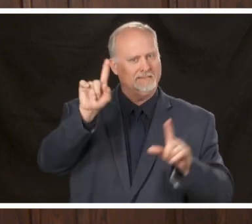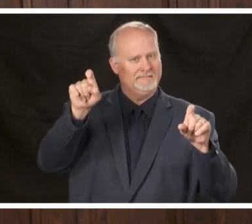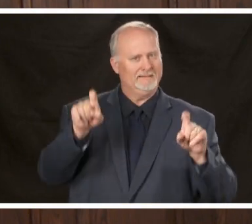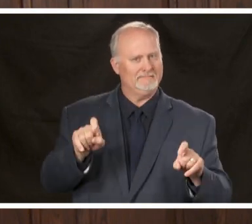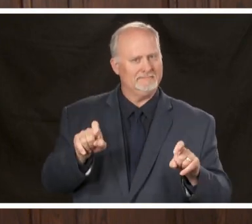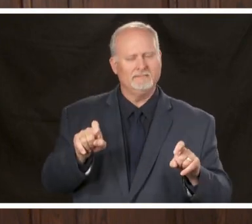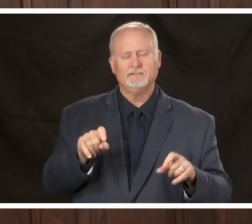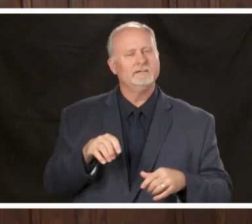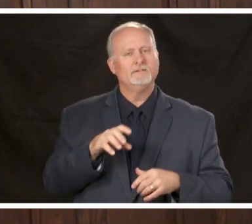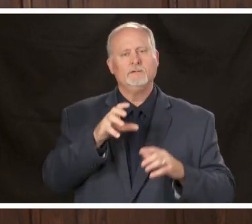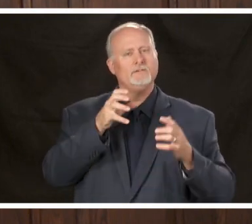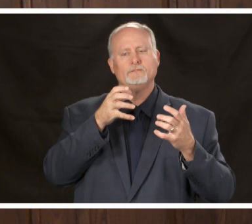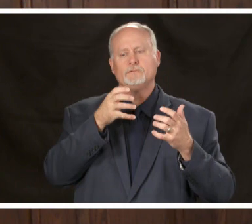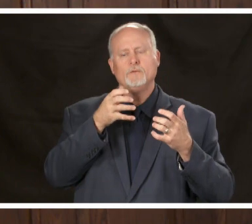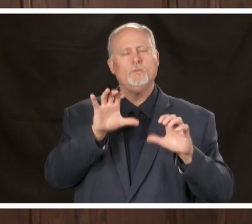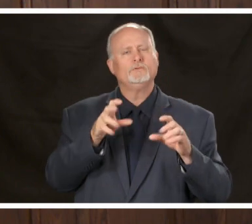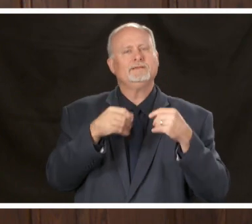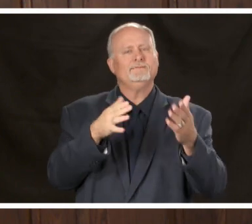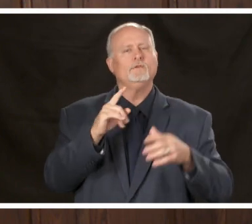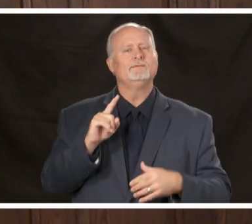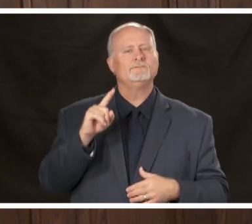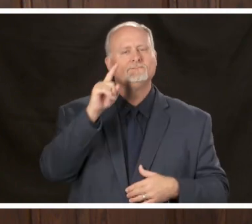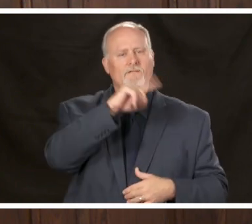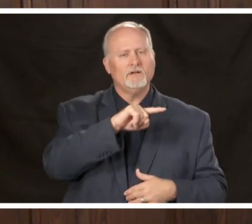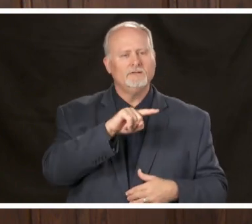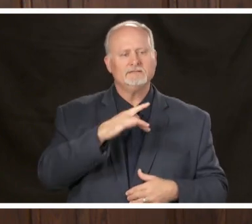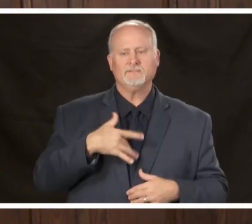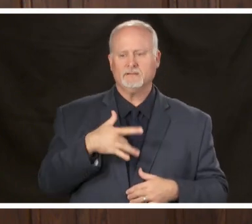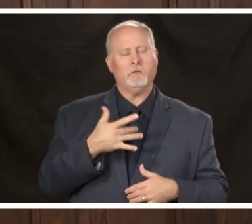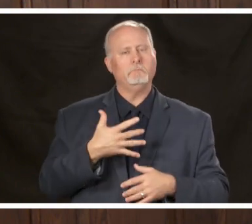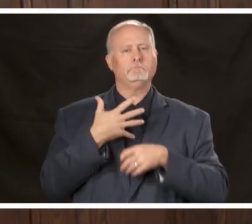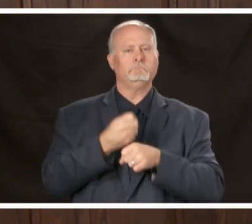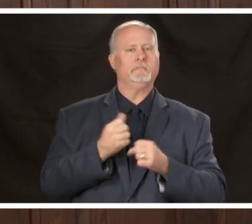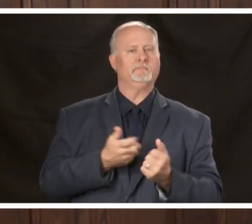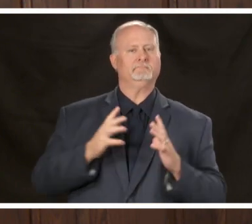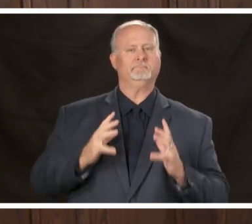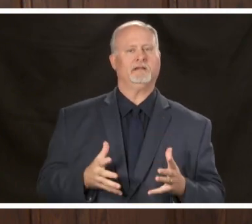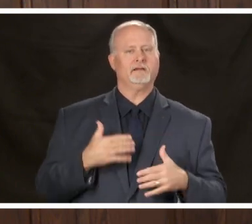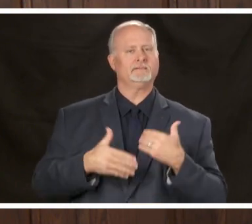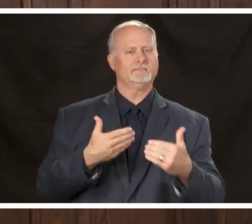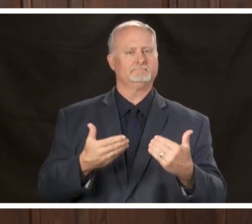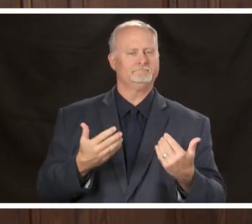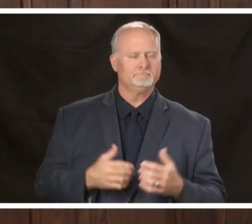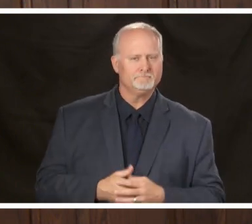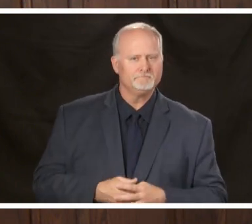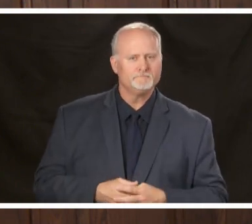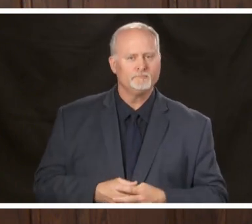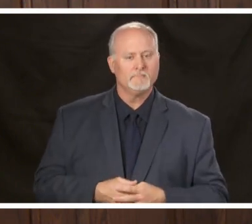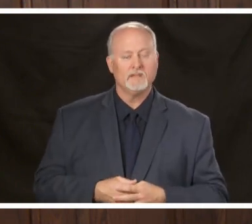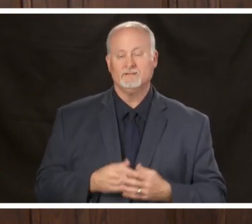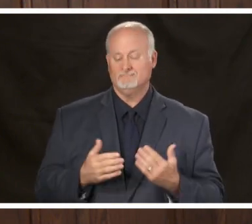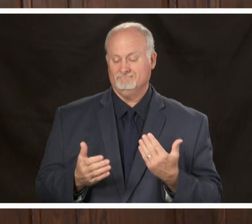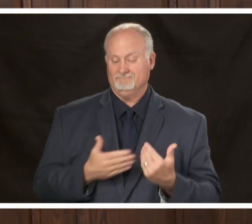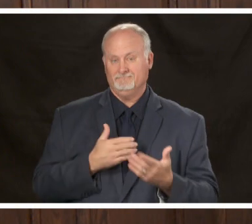be used to give people a false sense of security regardless of how fast or how